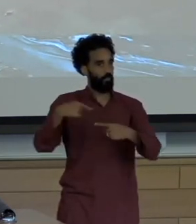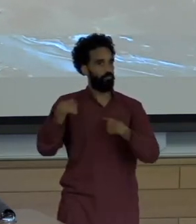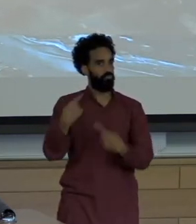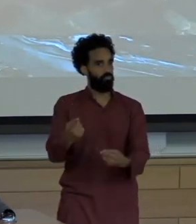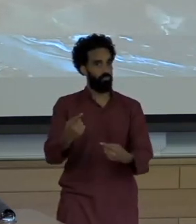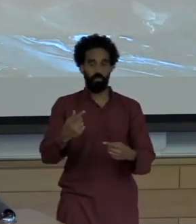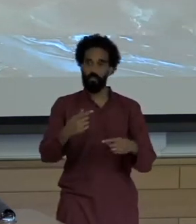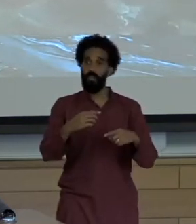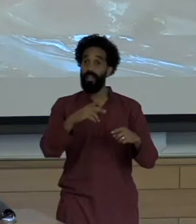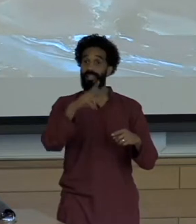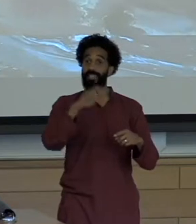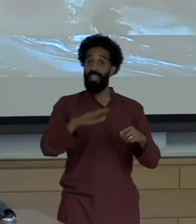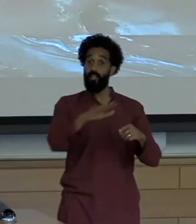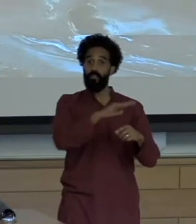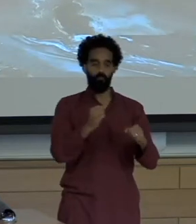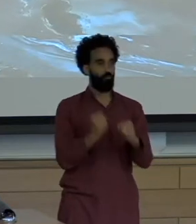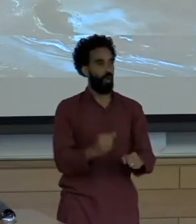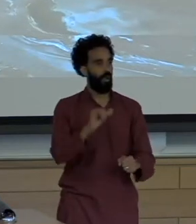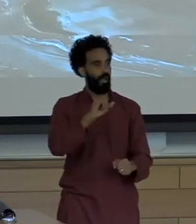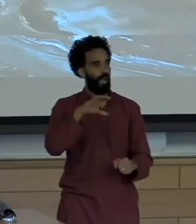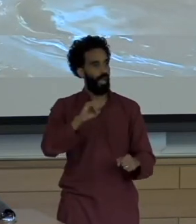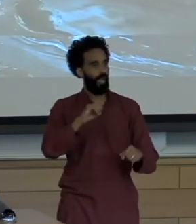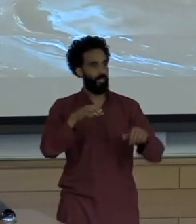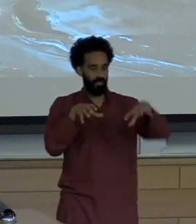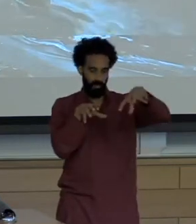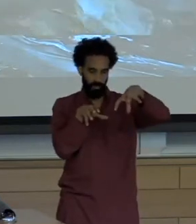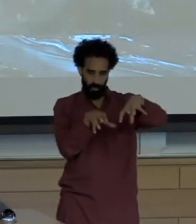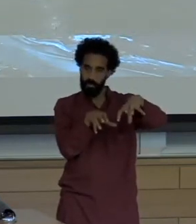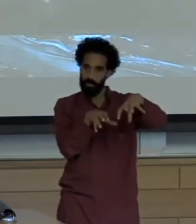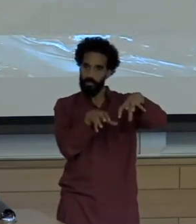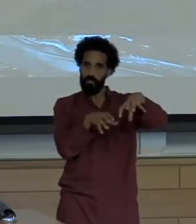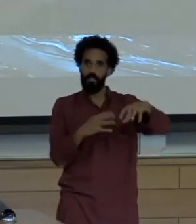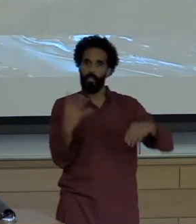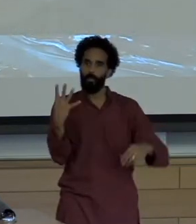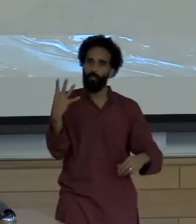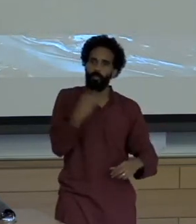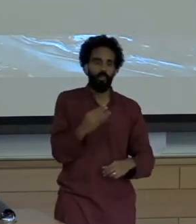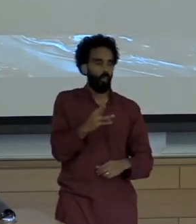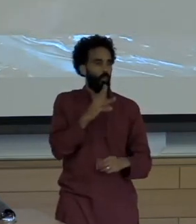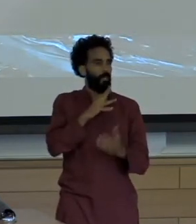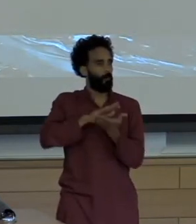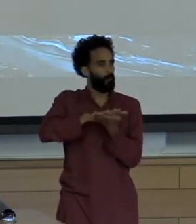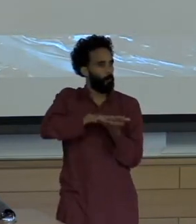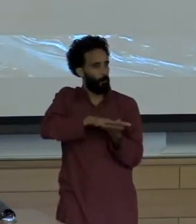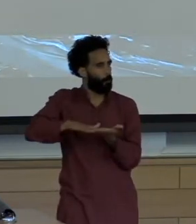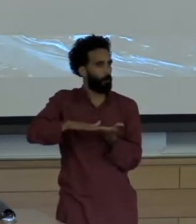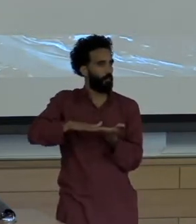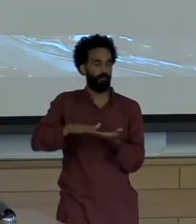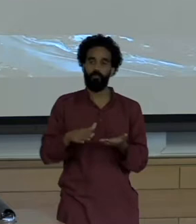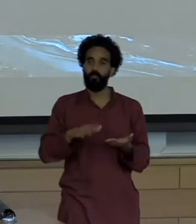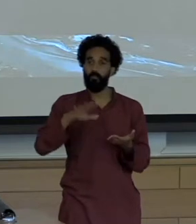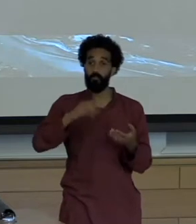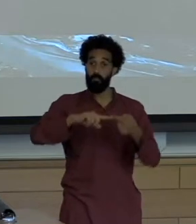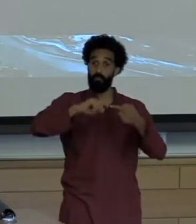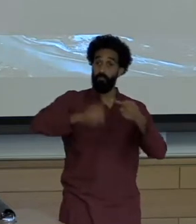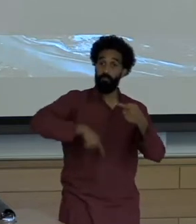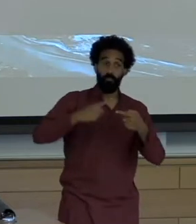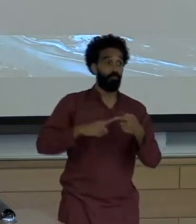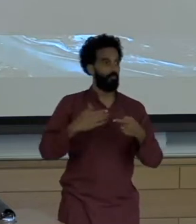reserves and vast amounts of clear pure water Bounded a perennial cycle where snowfalls embracing winter temperatures